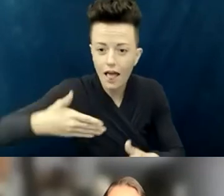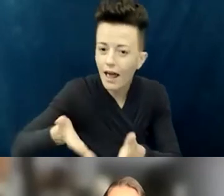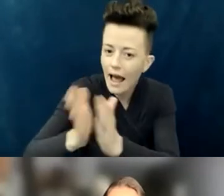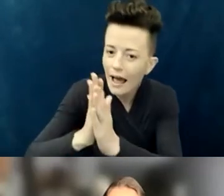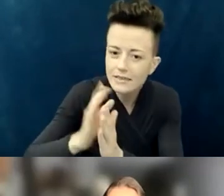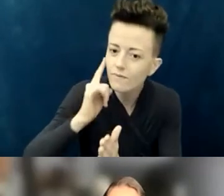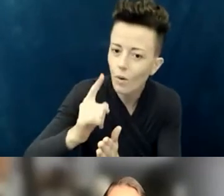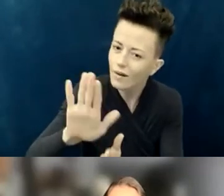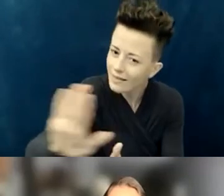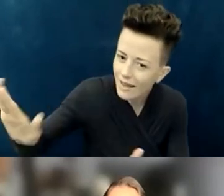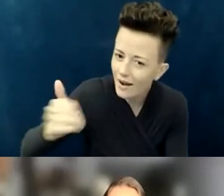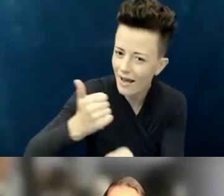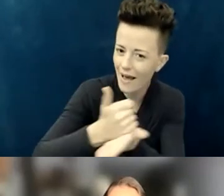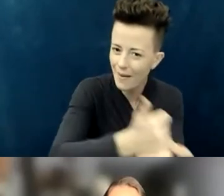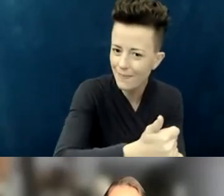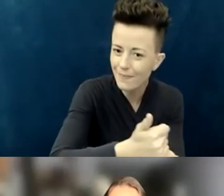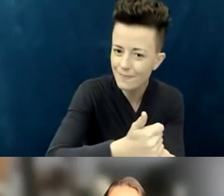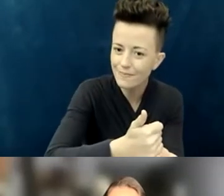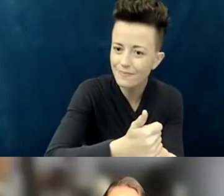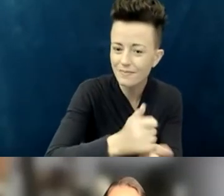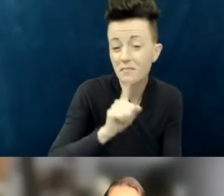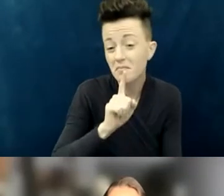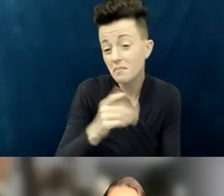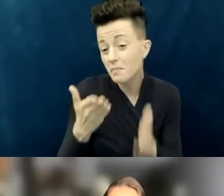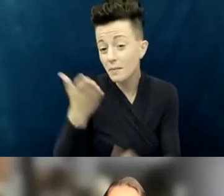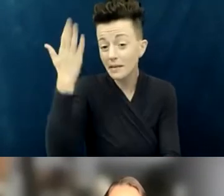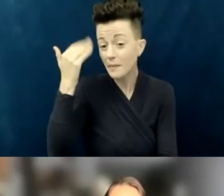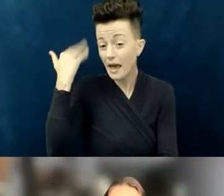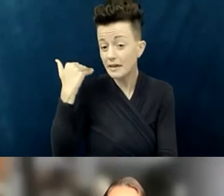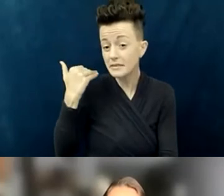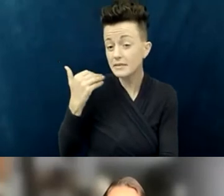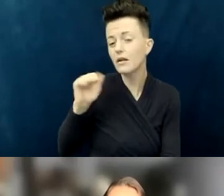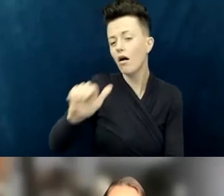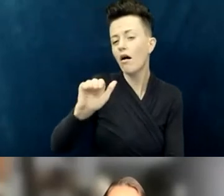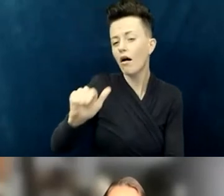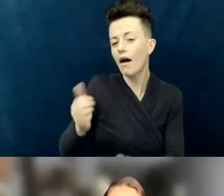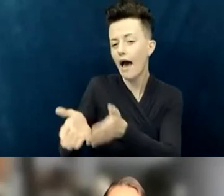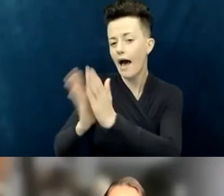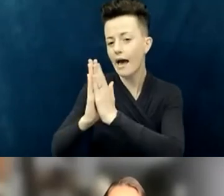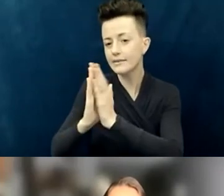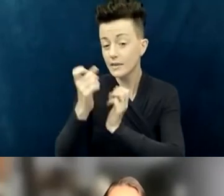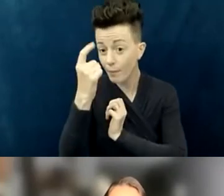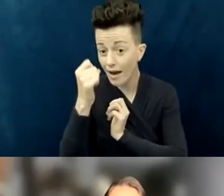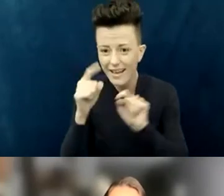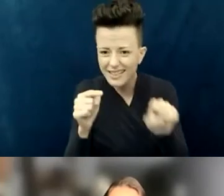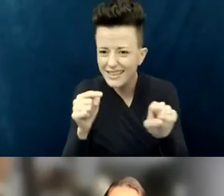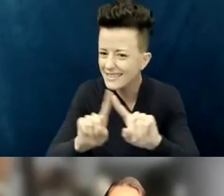for a lot of the same things, and this is different. That's the sad part, in a way, that this is different—